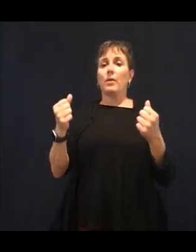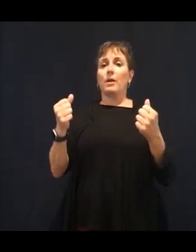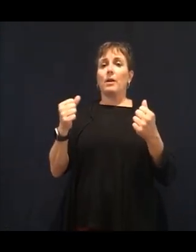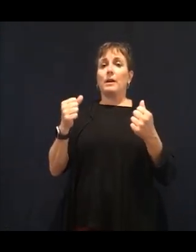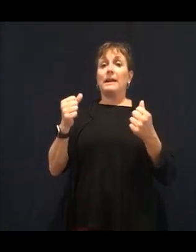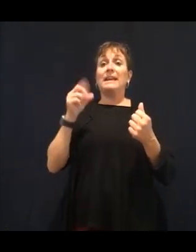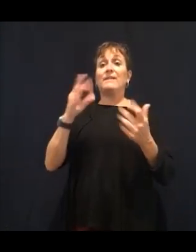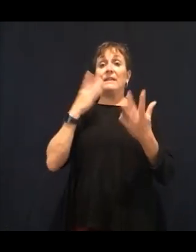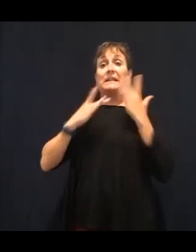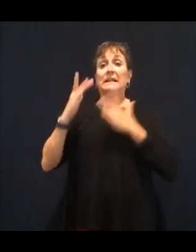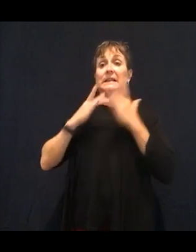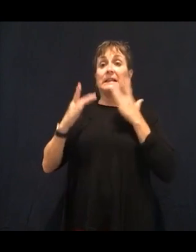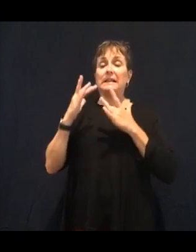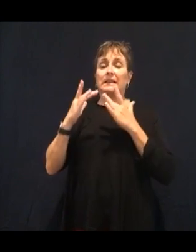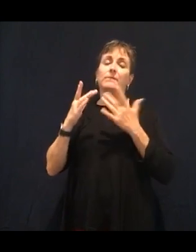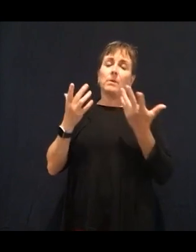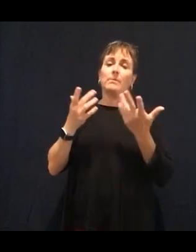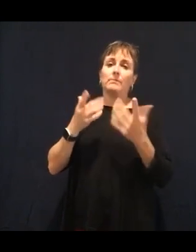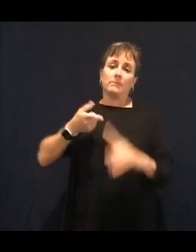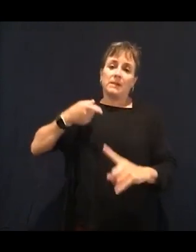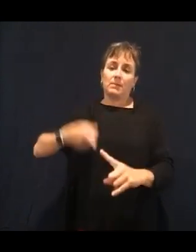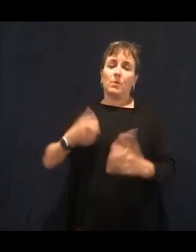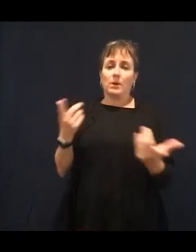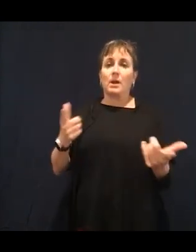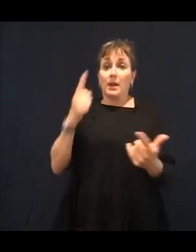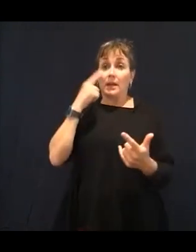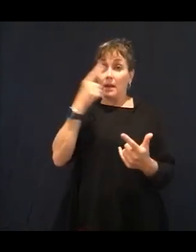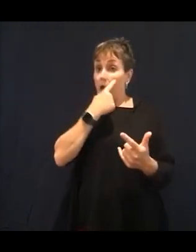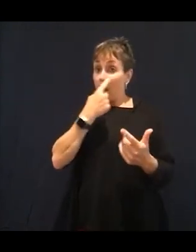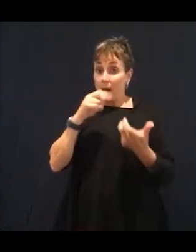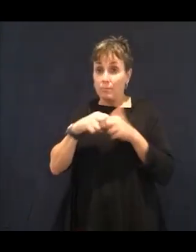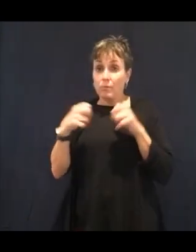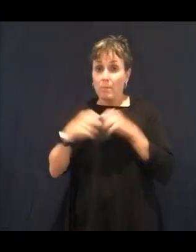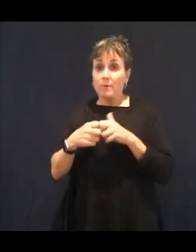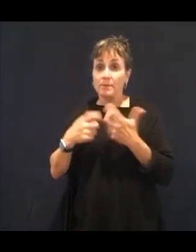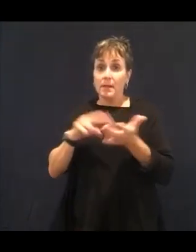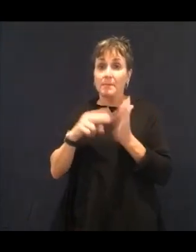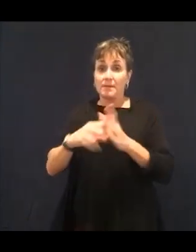an Usher syndrome person's body. Their body